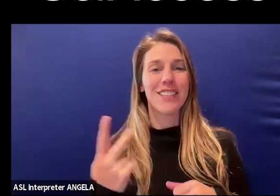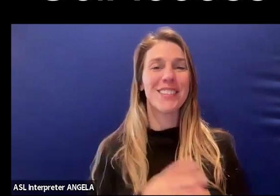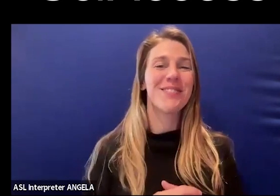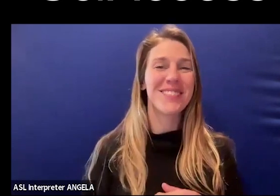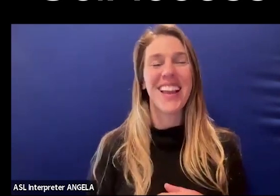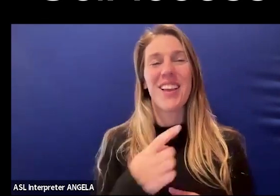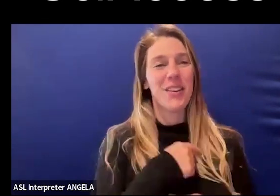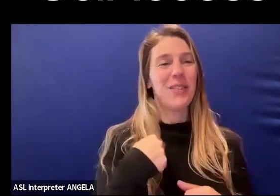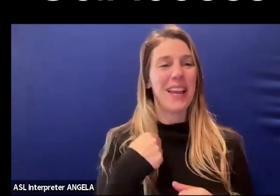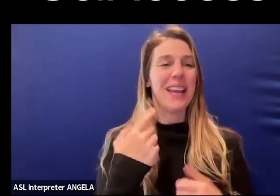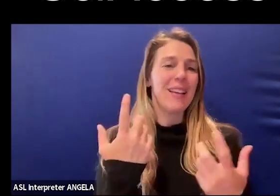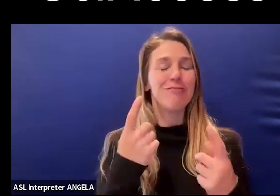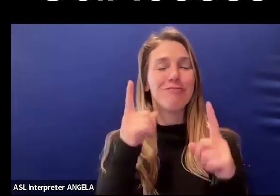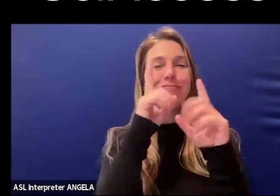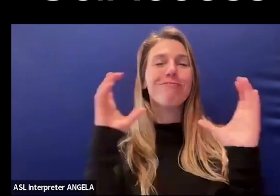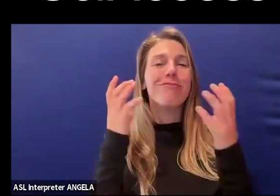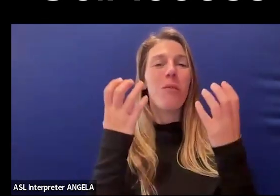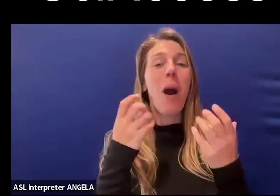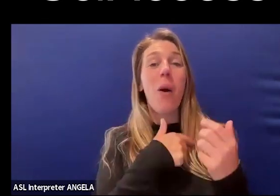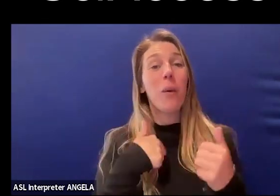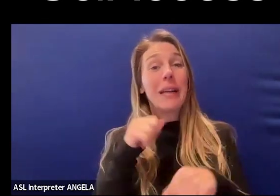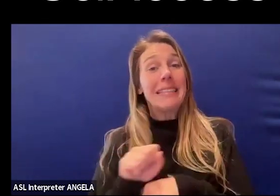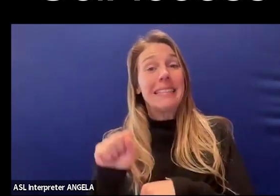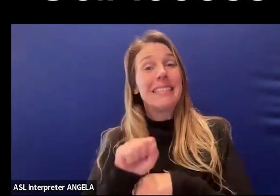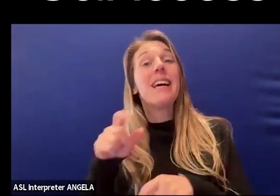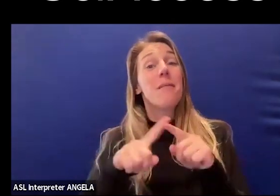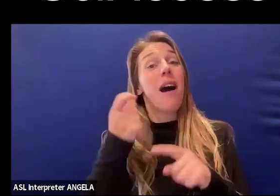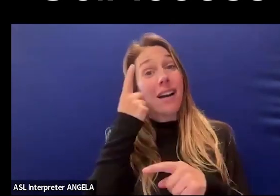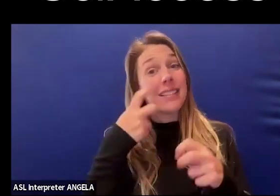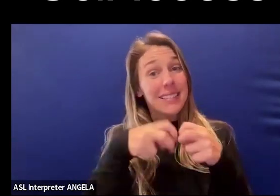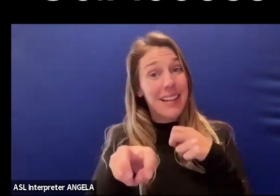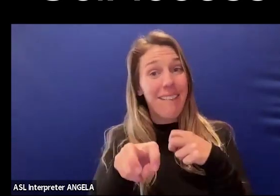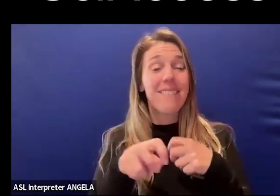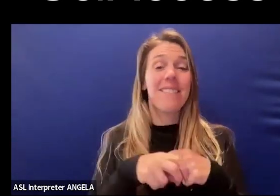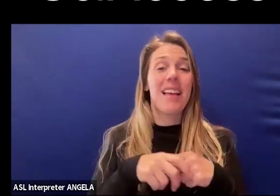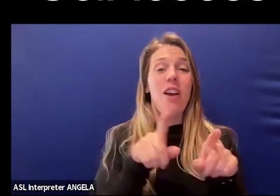that we have together and we're working on it but it is difficult and it's also difficult